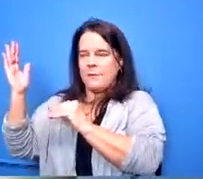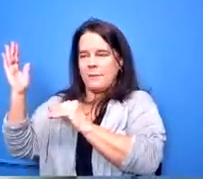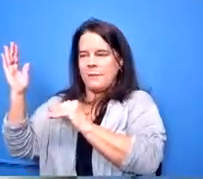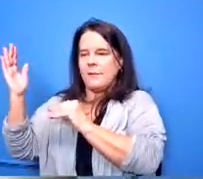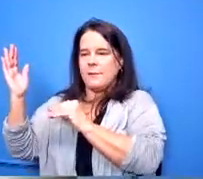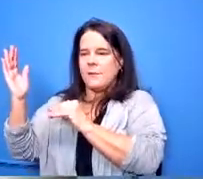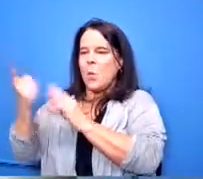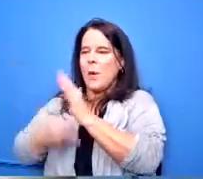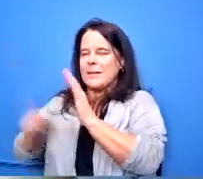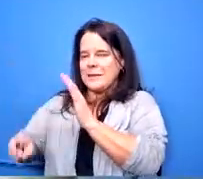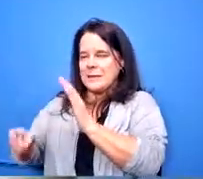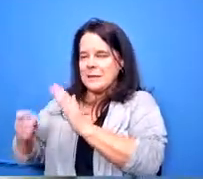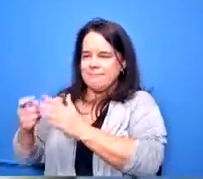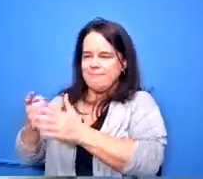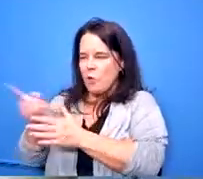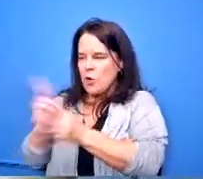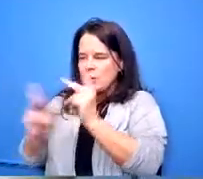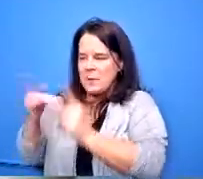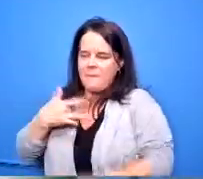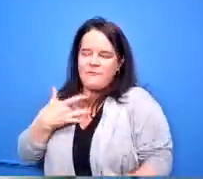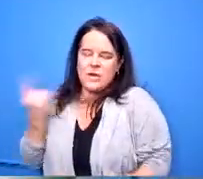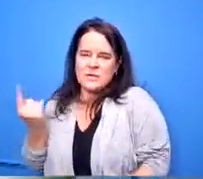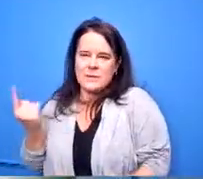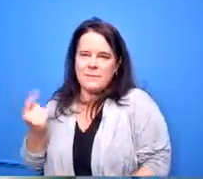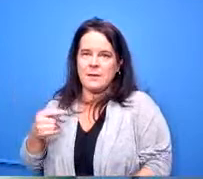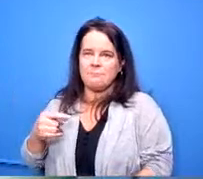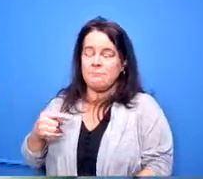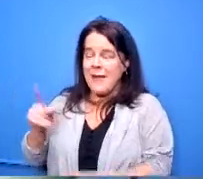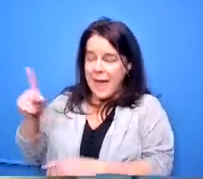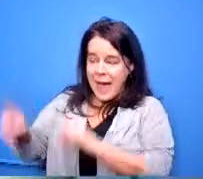so yeah just check out some of those staff those teams and what they've found successful